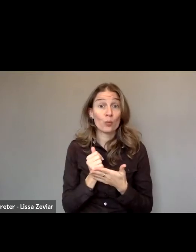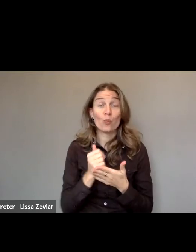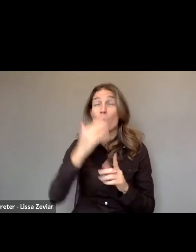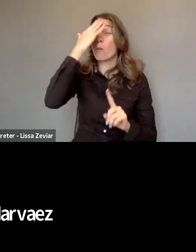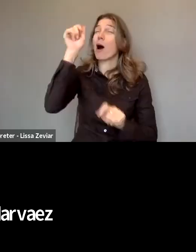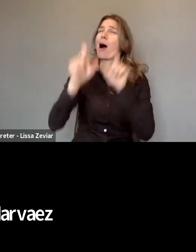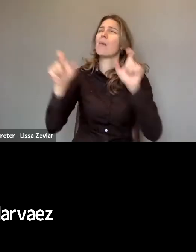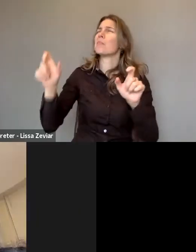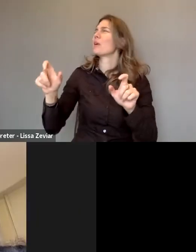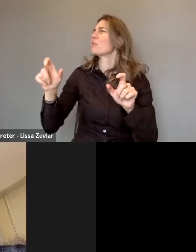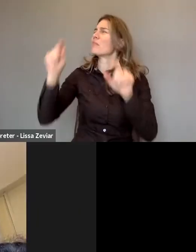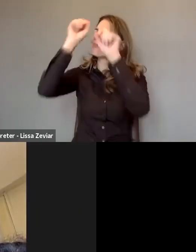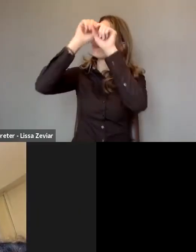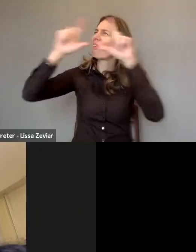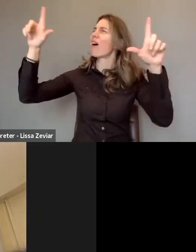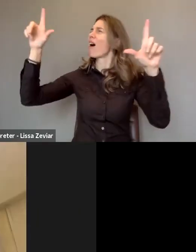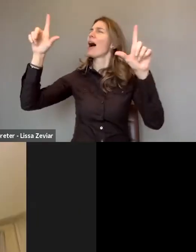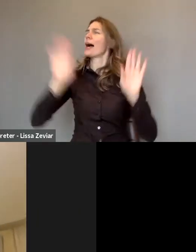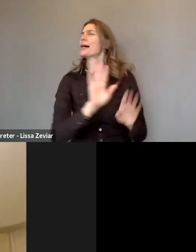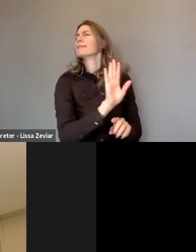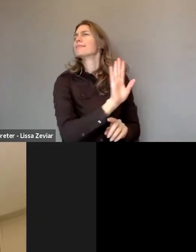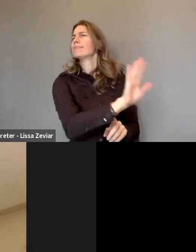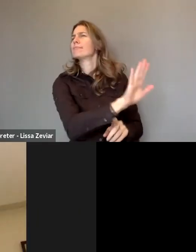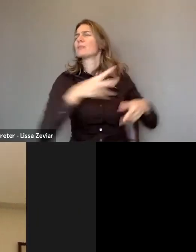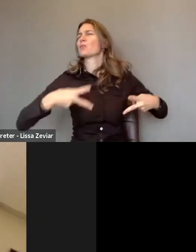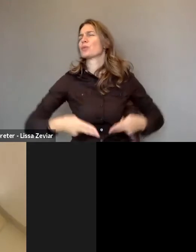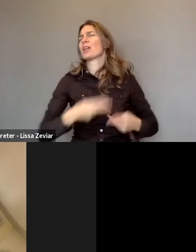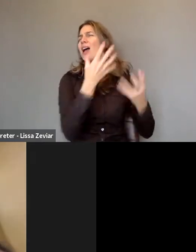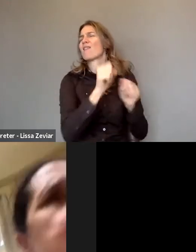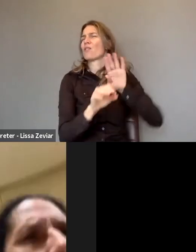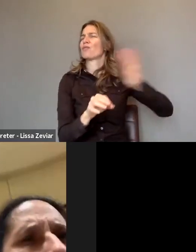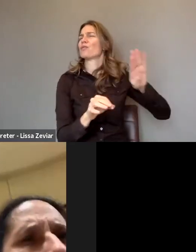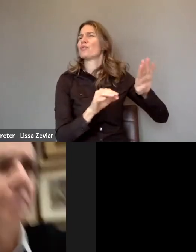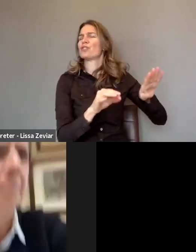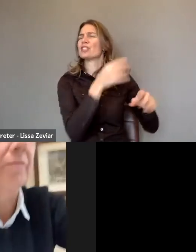shared by society about sterilisation and this work has also been done